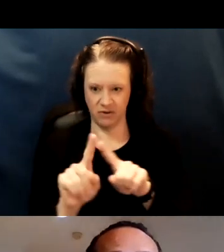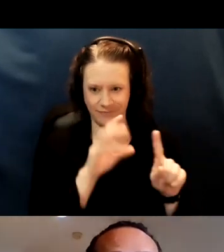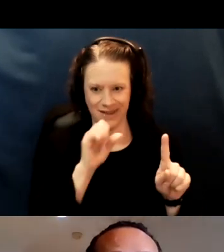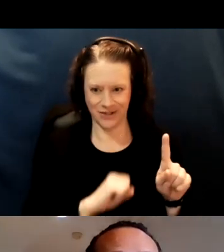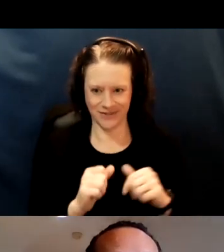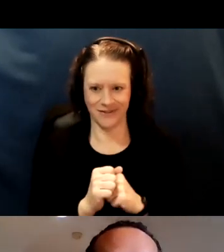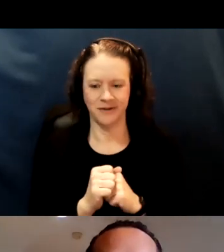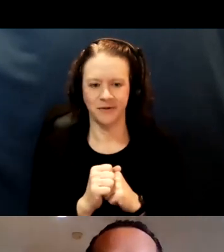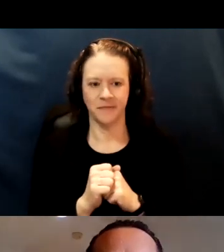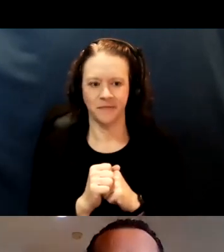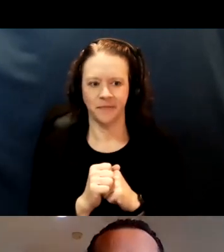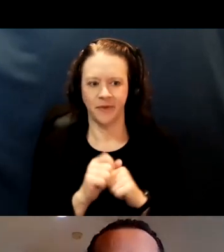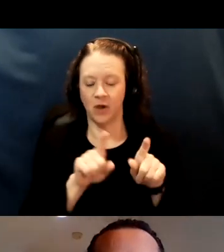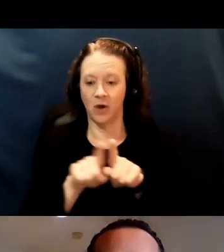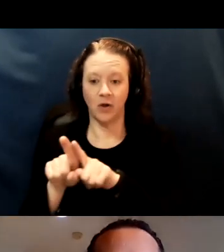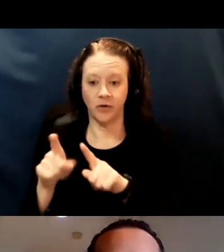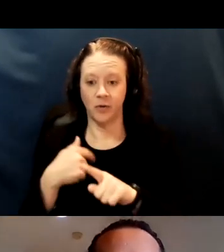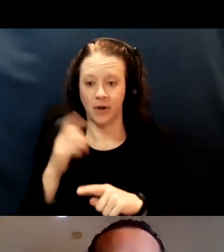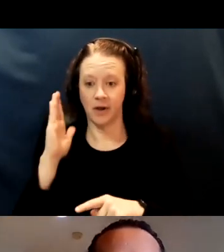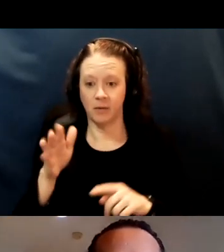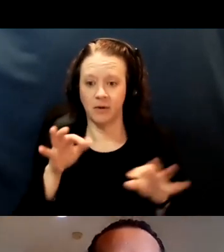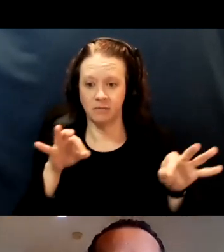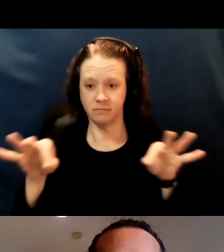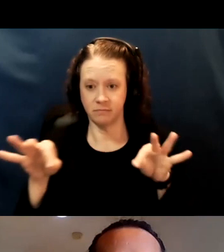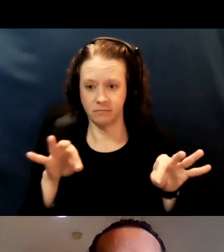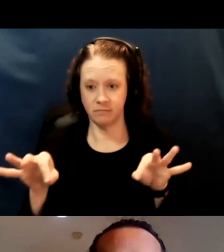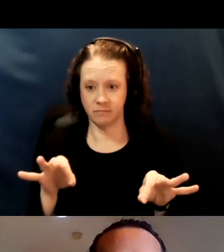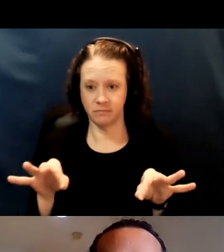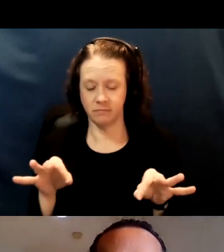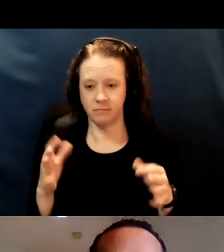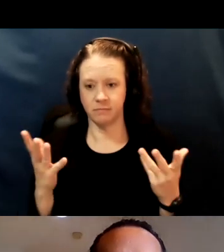So I'll also go over the access to vaccines